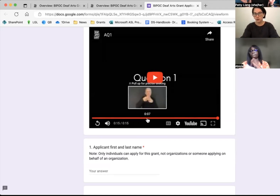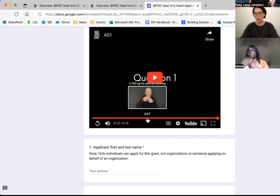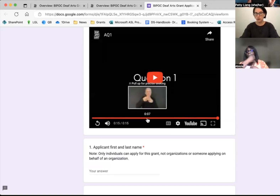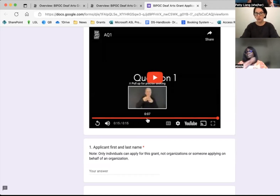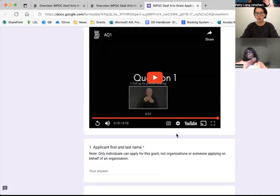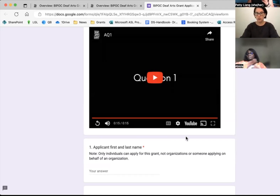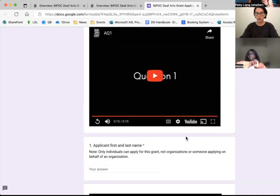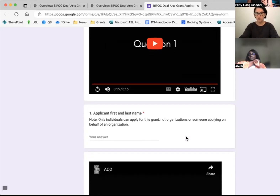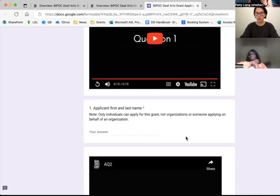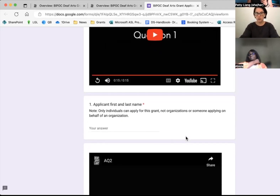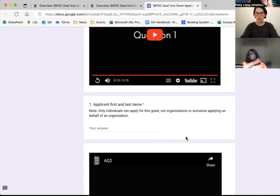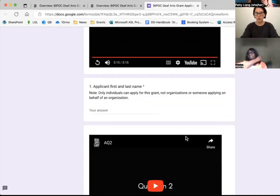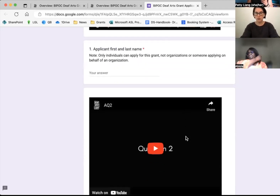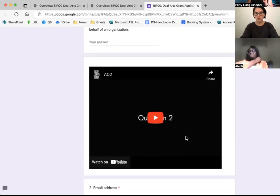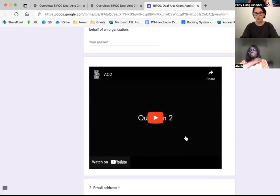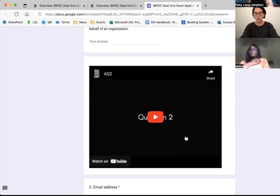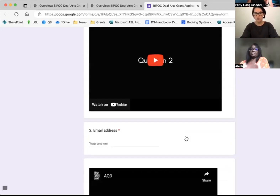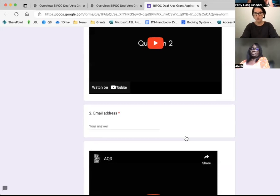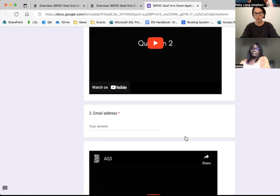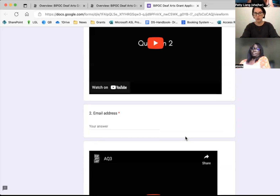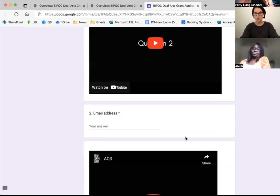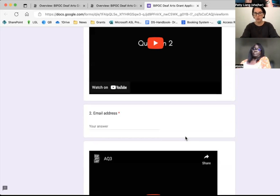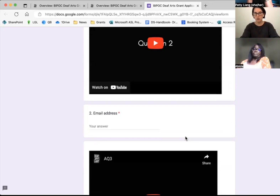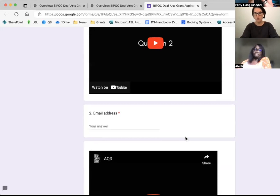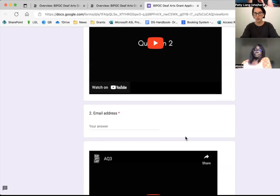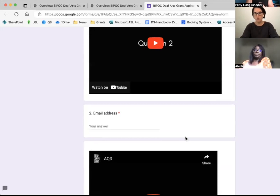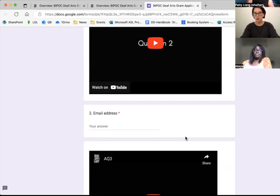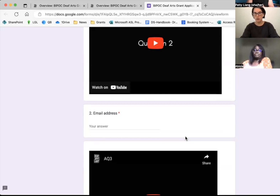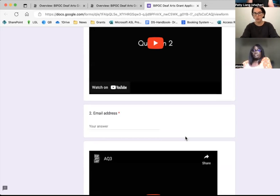So that just gives you an idea of what the application process looks like, and the options